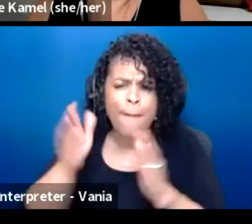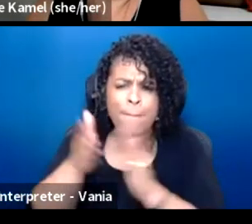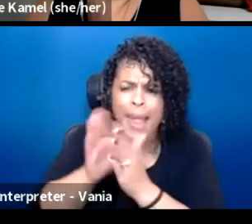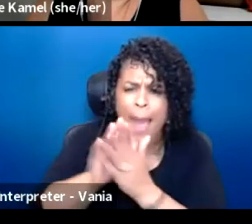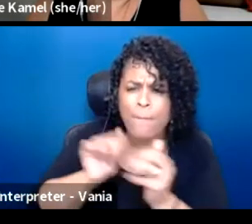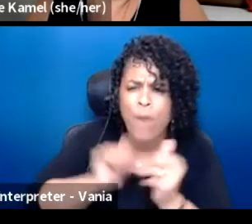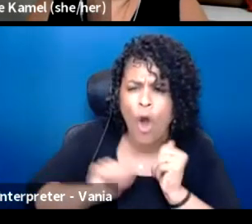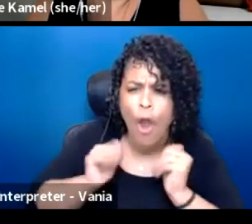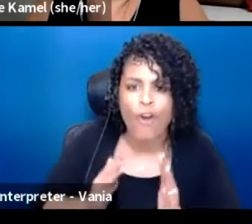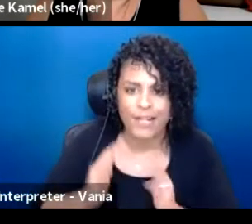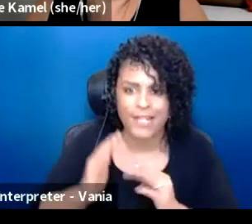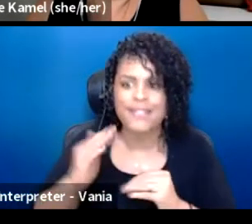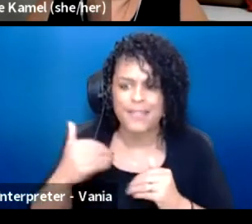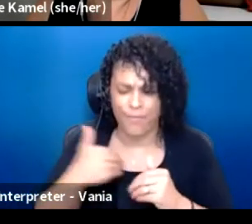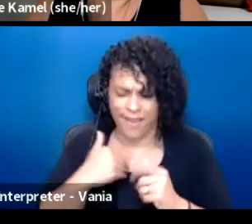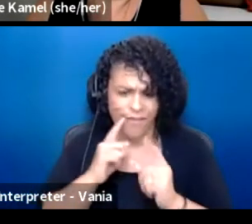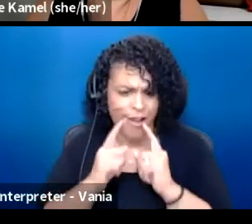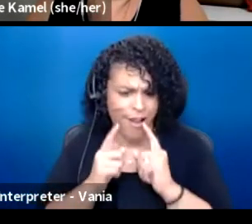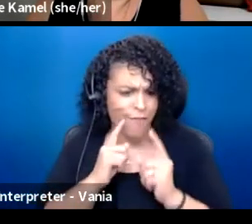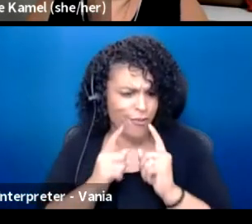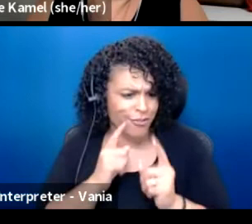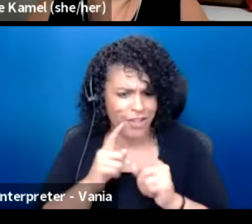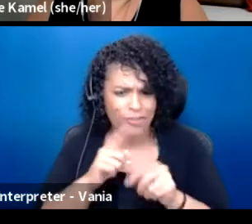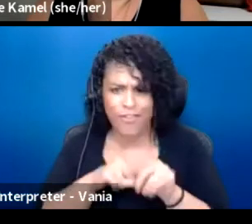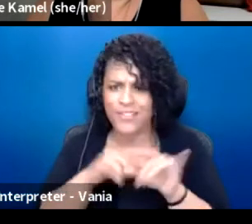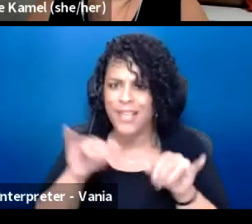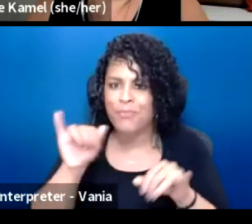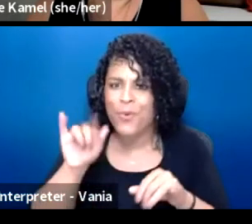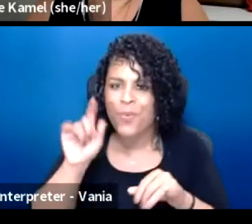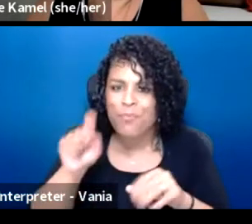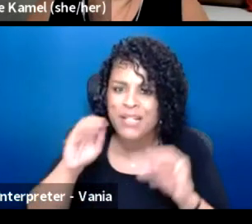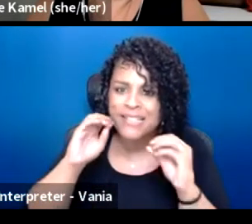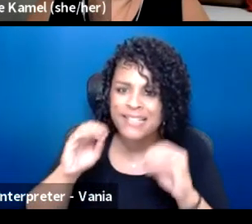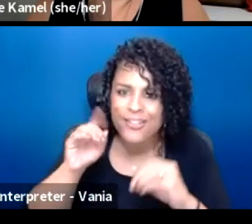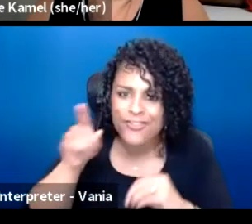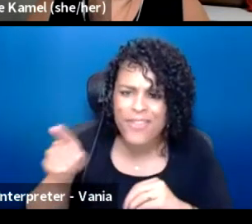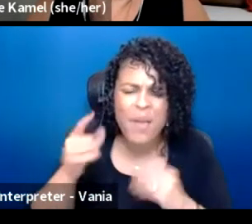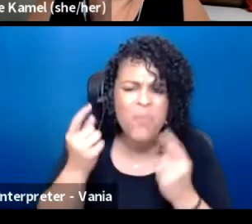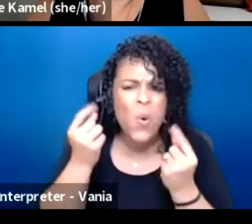And then there was a conversation like at the same time you have to teach them what a blocking is